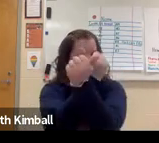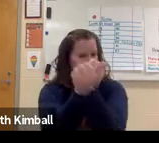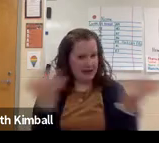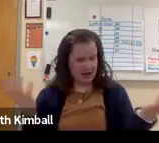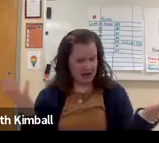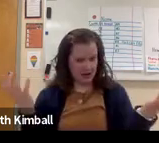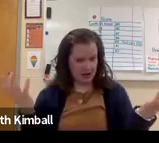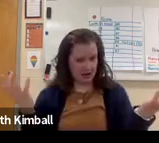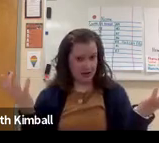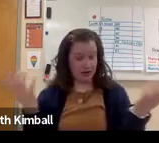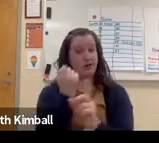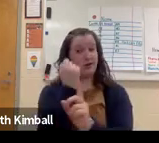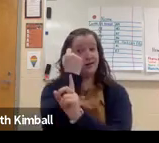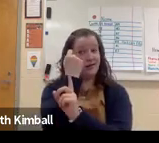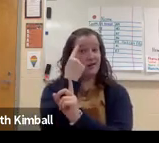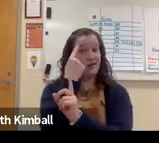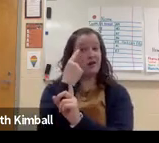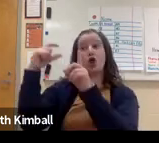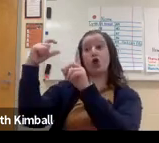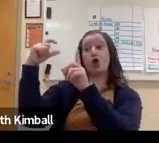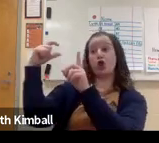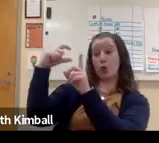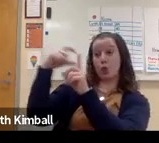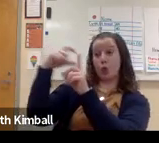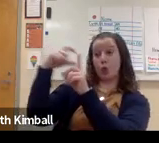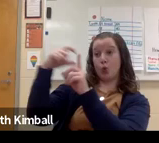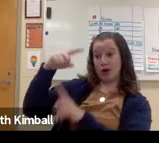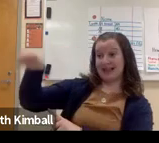And I was amazed that they could do everything.